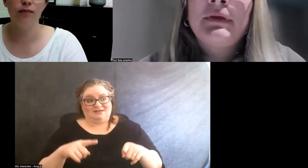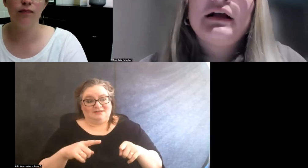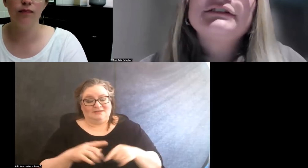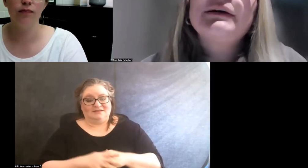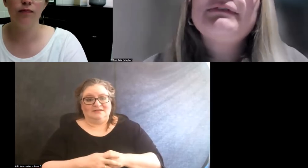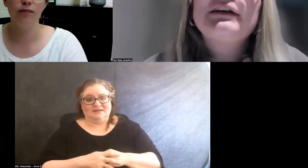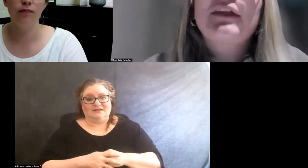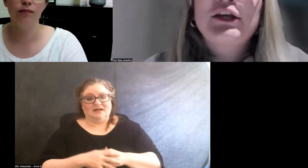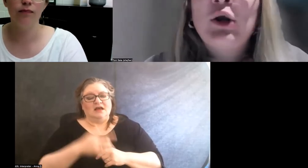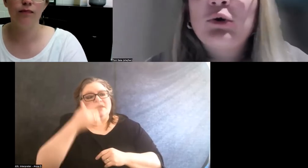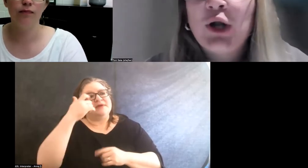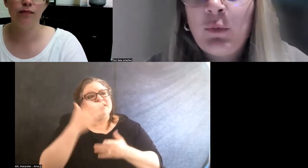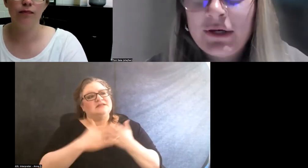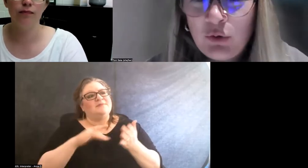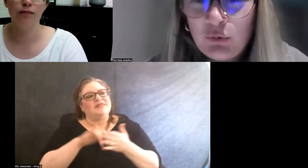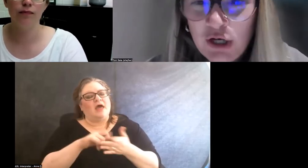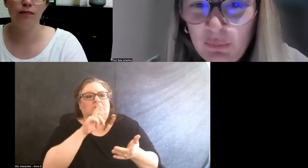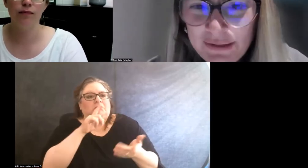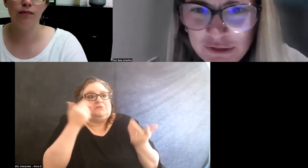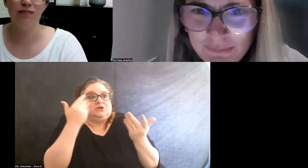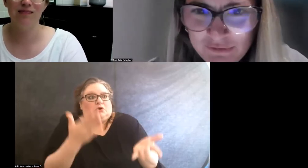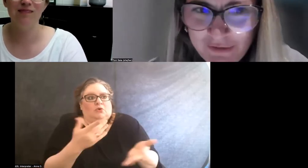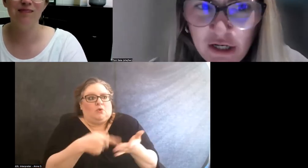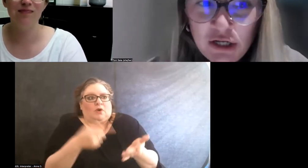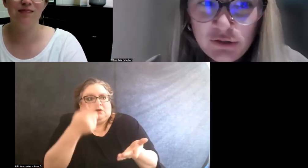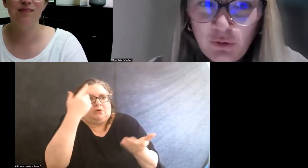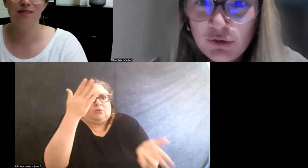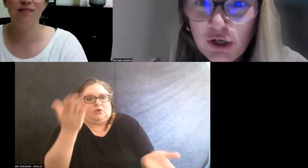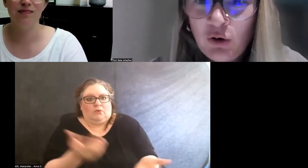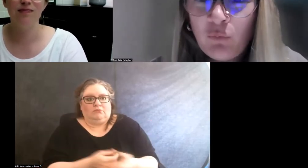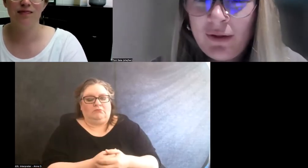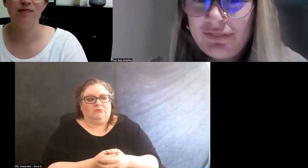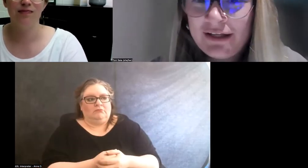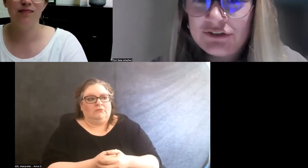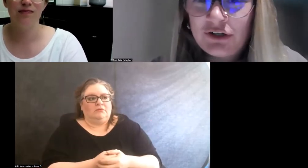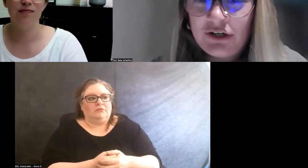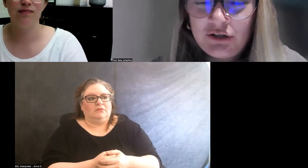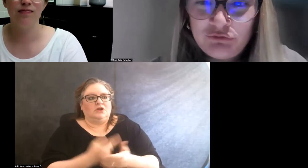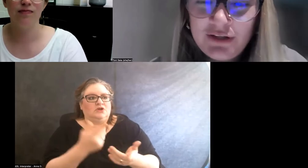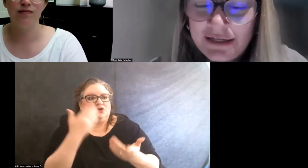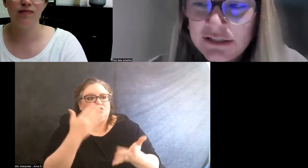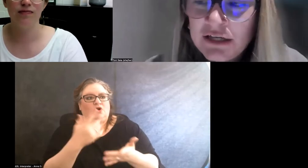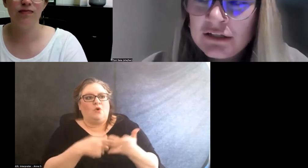Because some of it is like you don't know what you don't know in terms of like you don't know what things are gonna conflict.